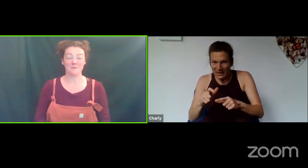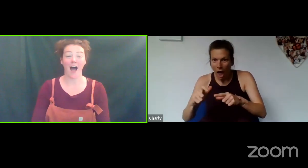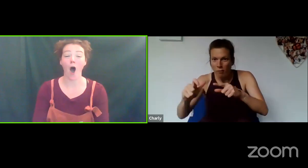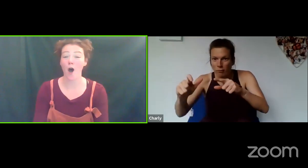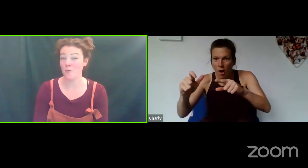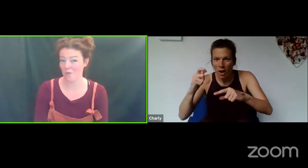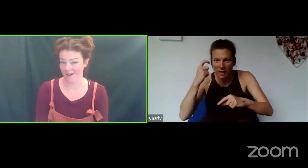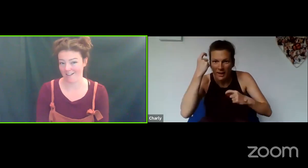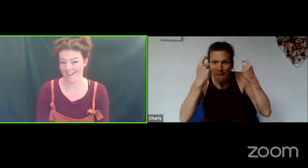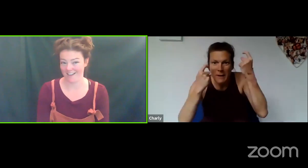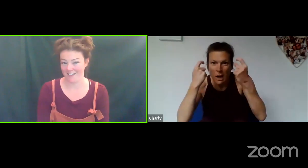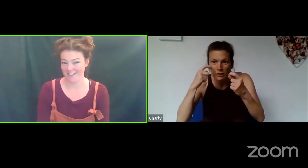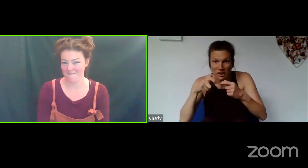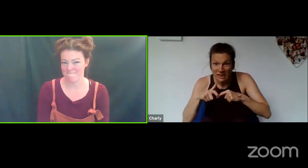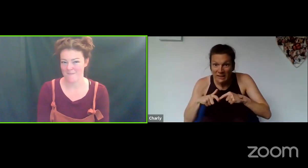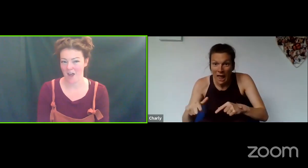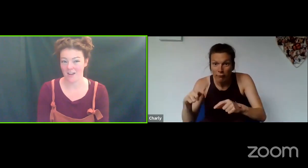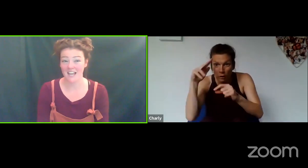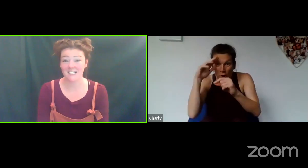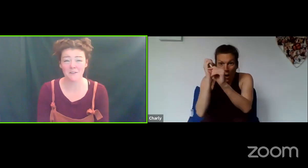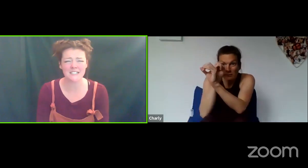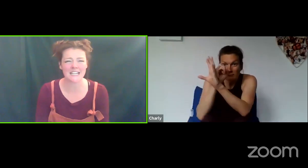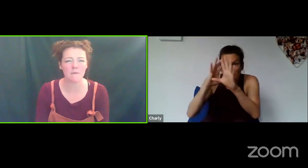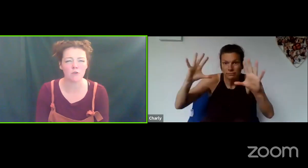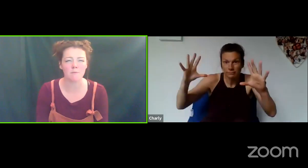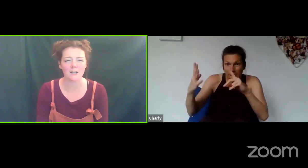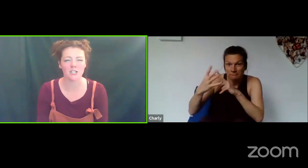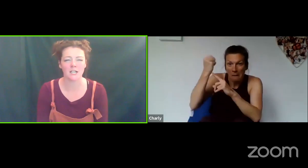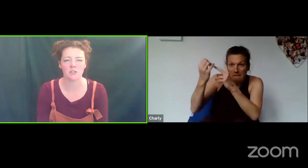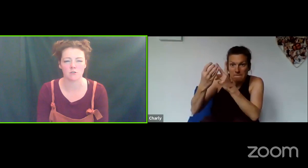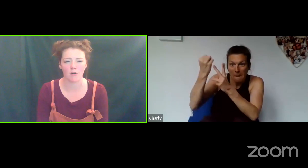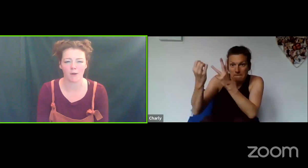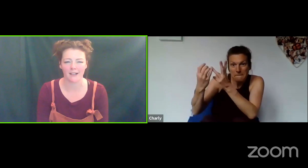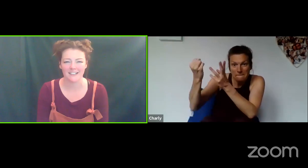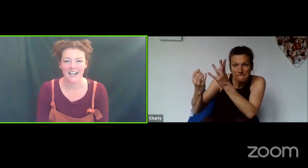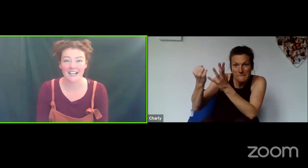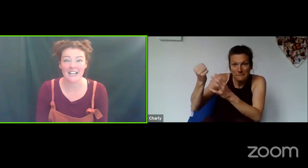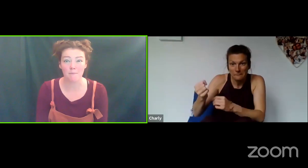some homework. OK, it's something to keep your imaginations growing and keep